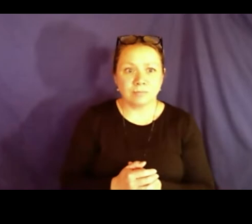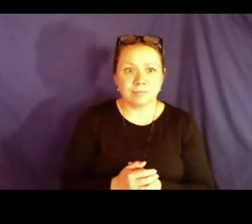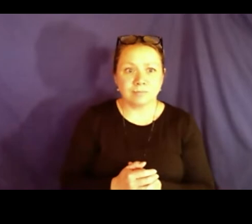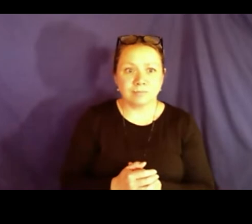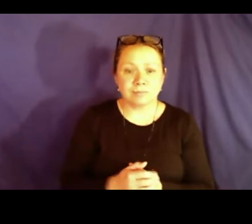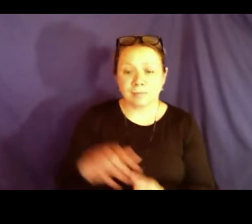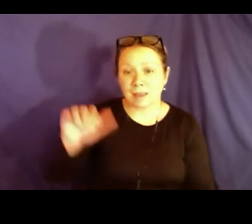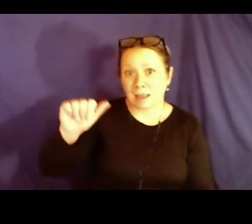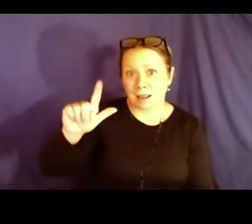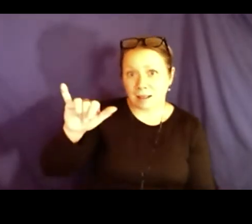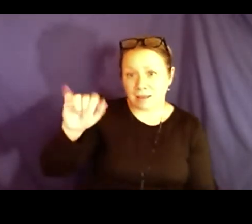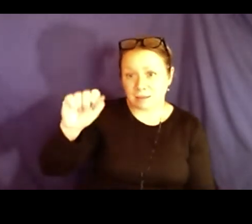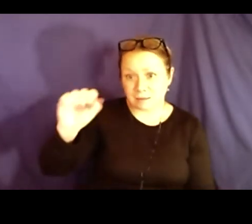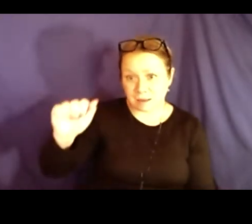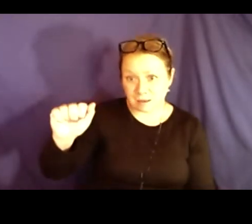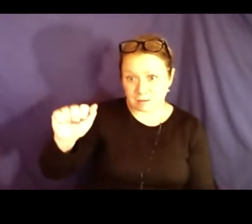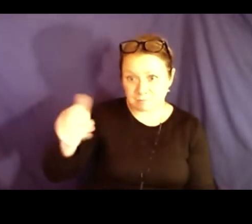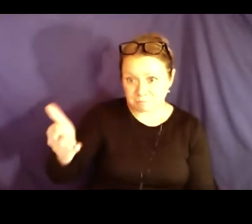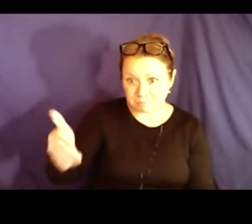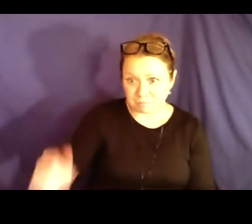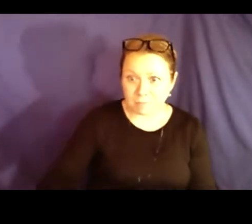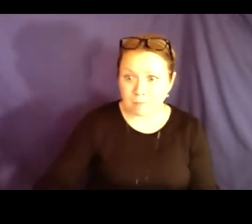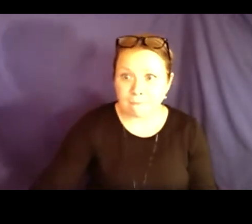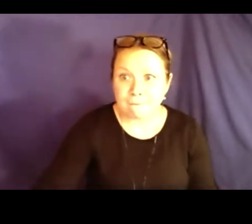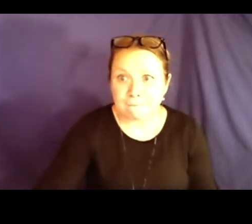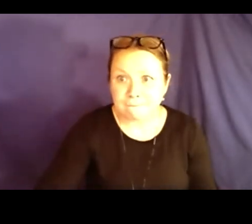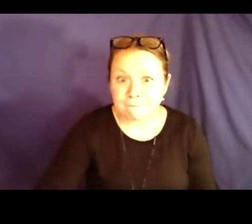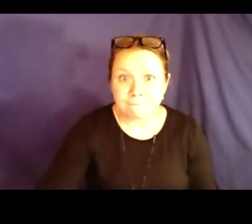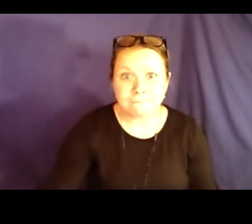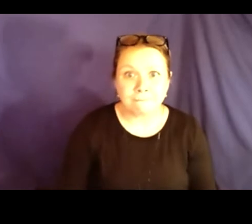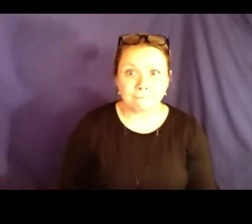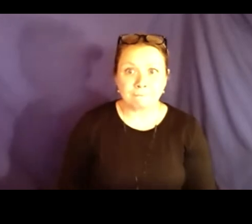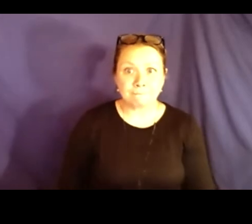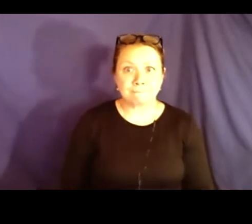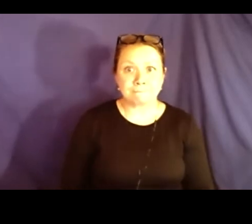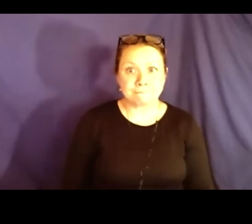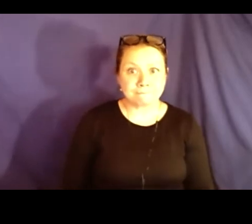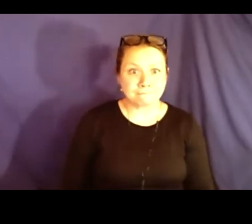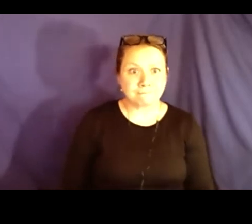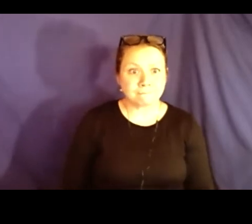panelists have shared?